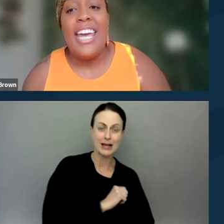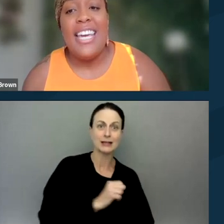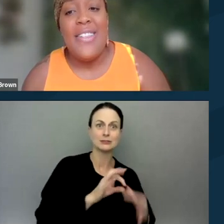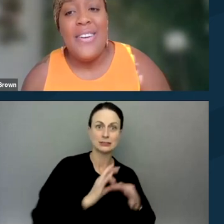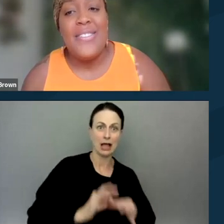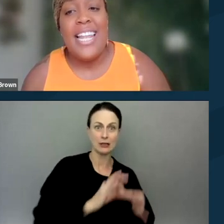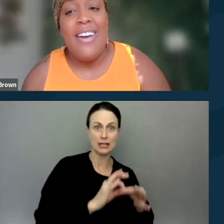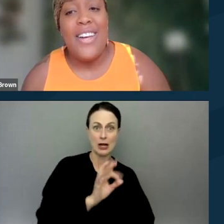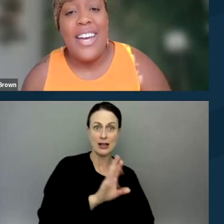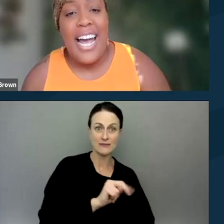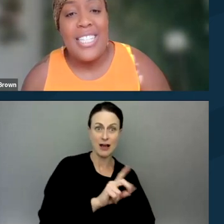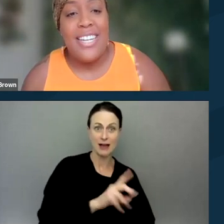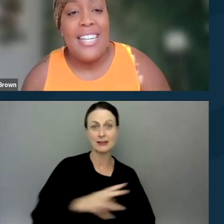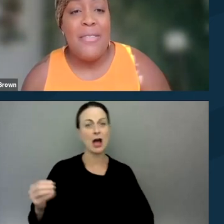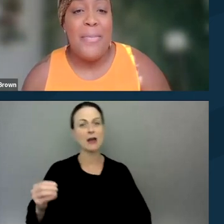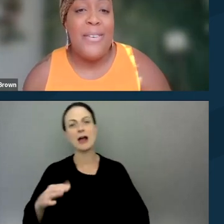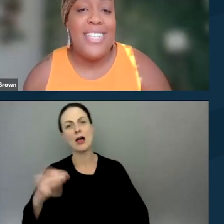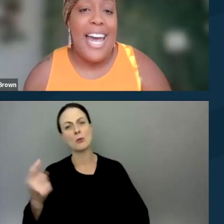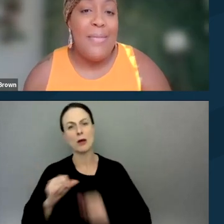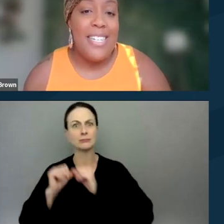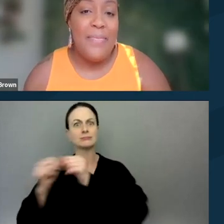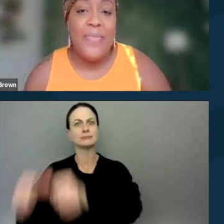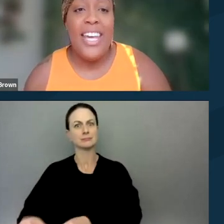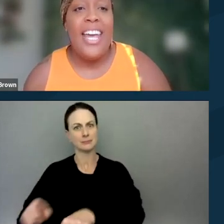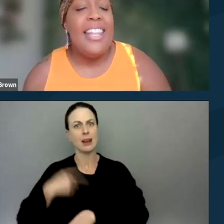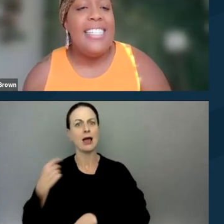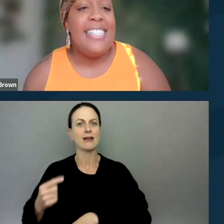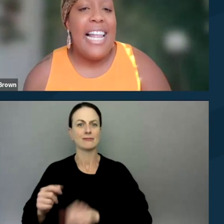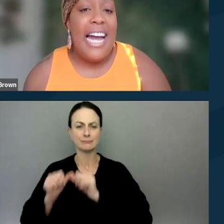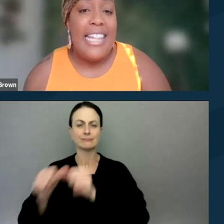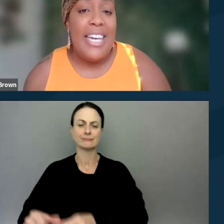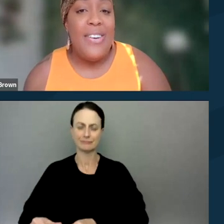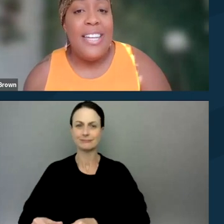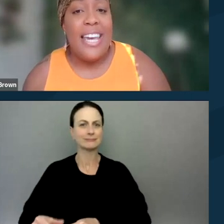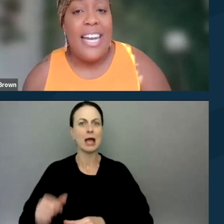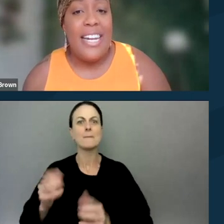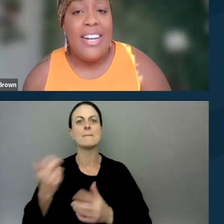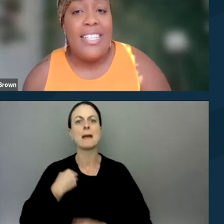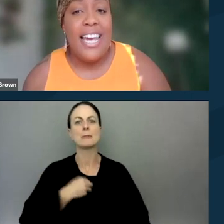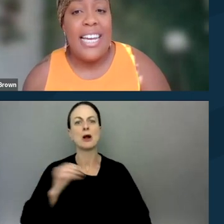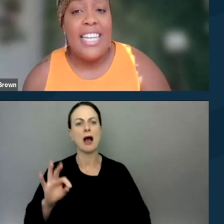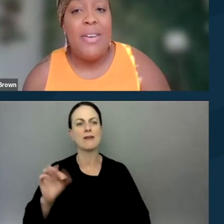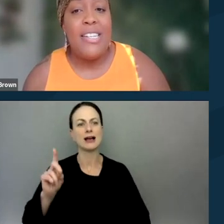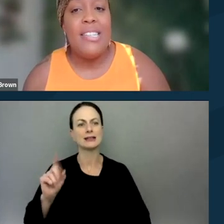and the other who's a lifelong activist and member of ADAPT. The slide that you're looking at here contains images